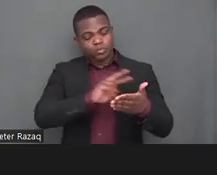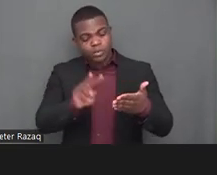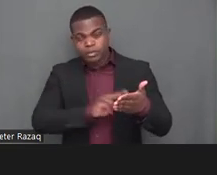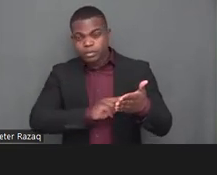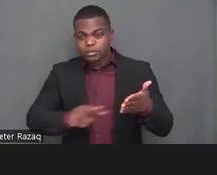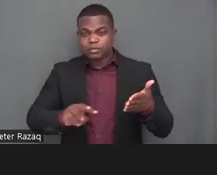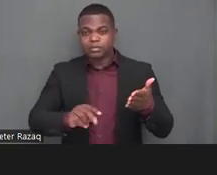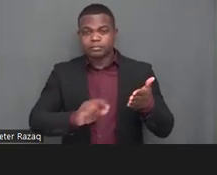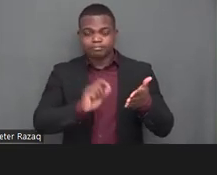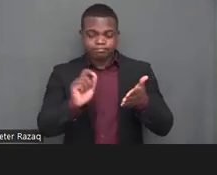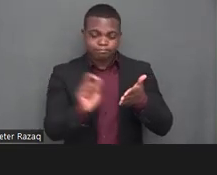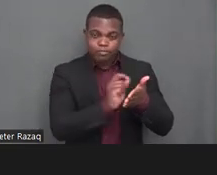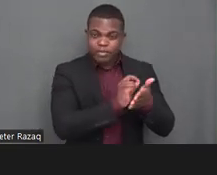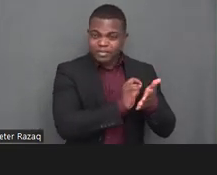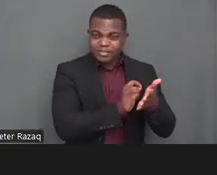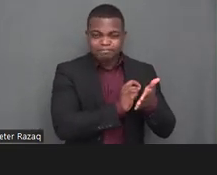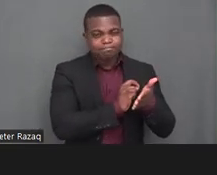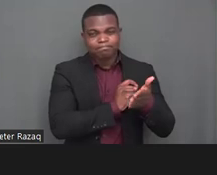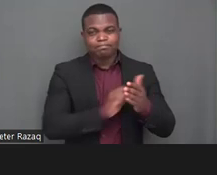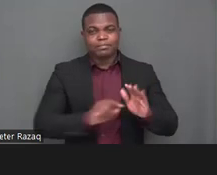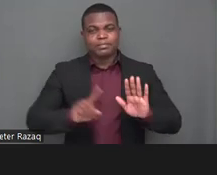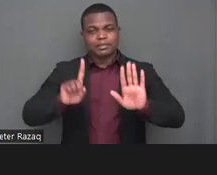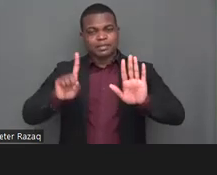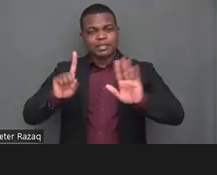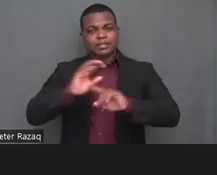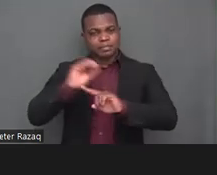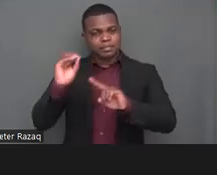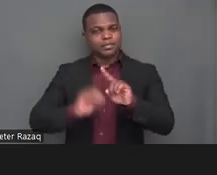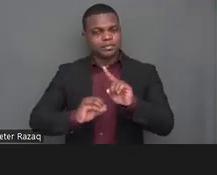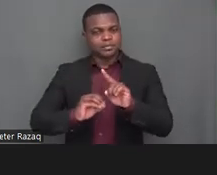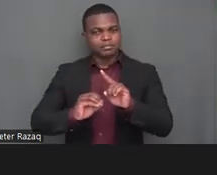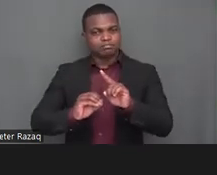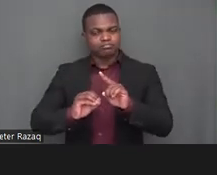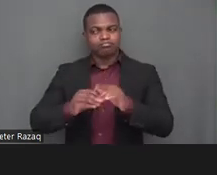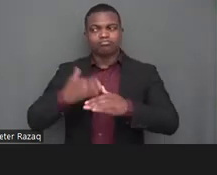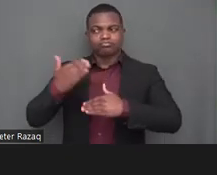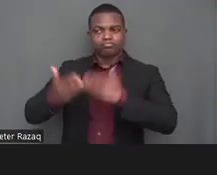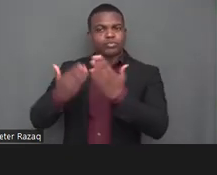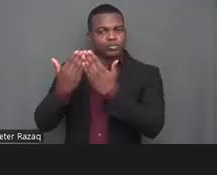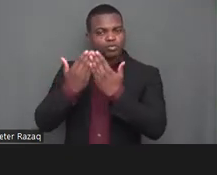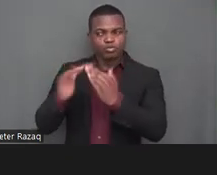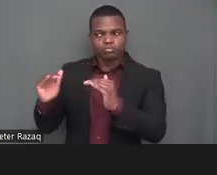with disabilities had difficulties to be included in regular classes